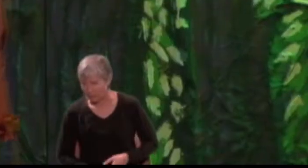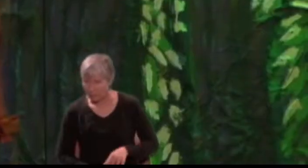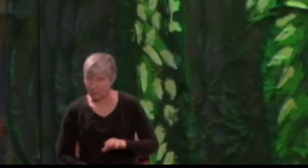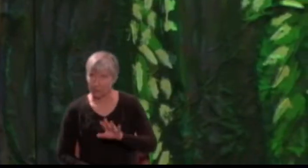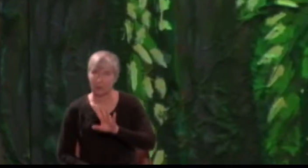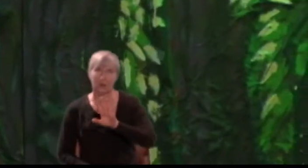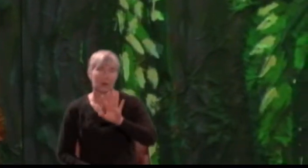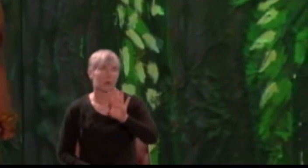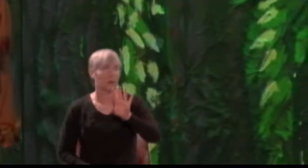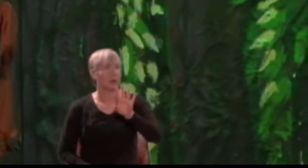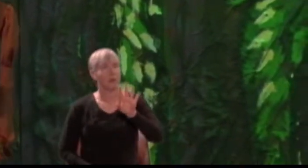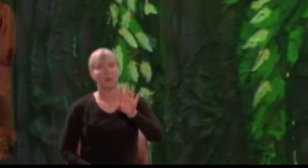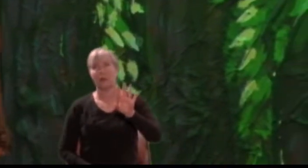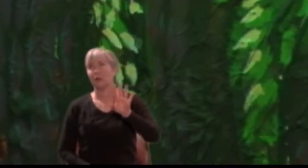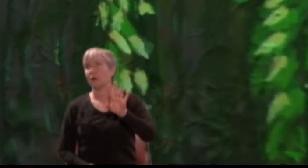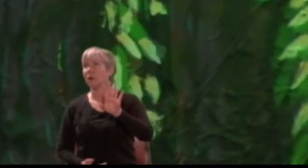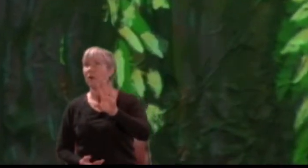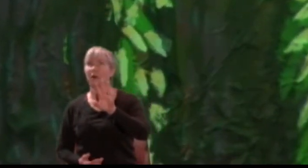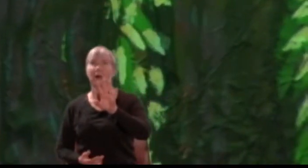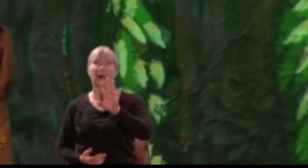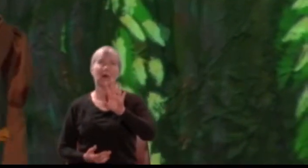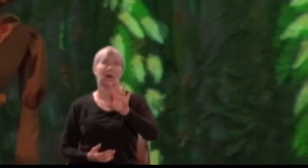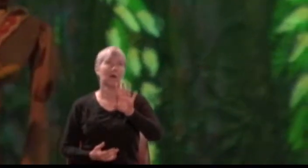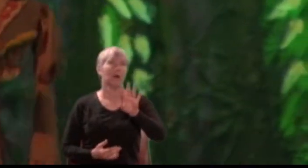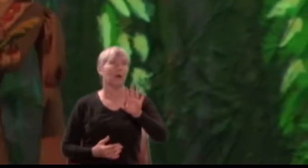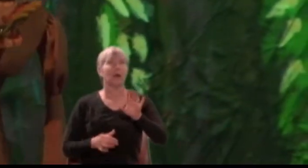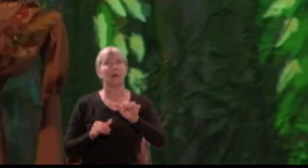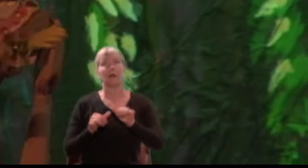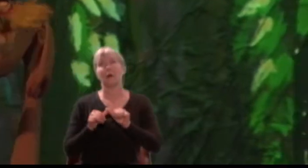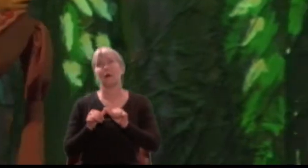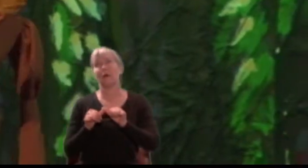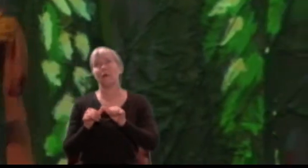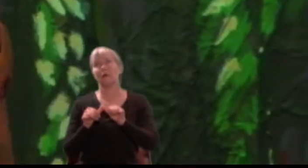I can no further crawl, no further go.